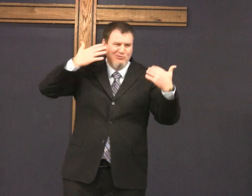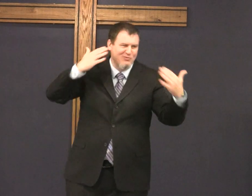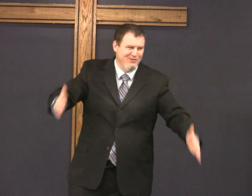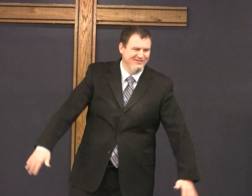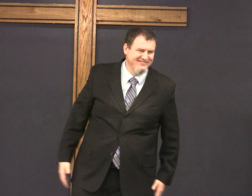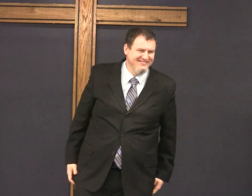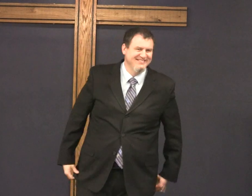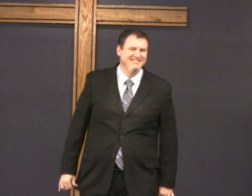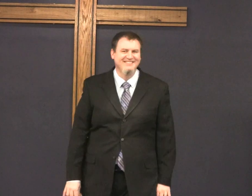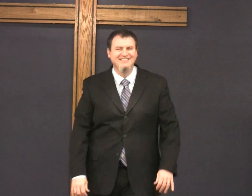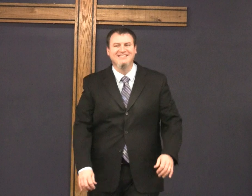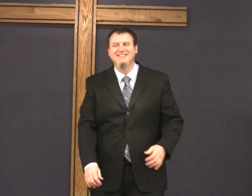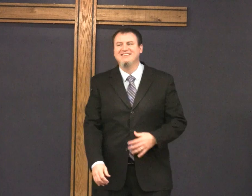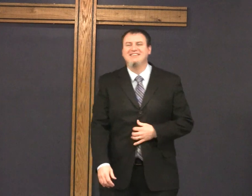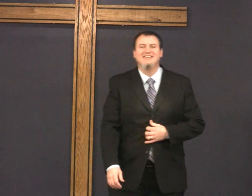a big fire I don't I don't know